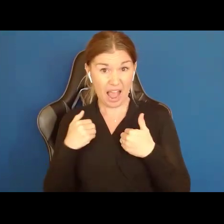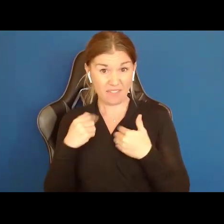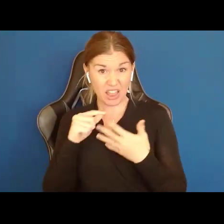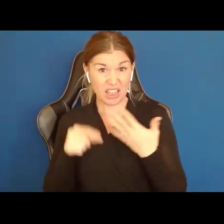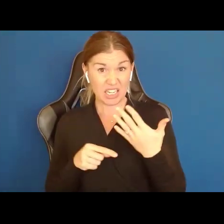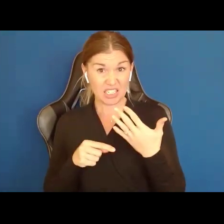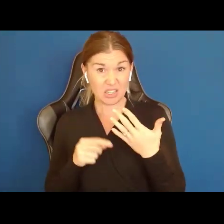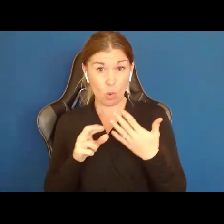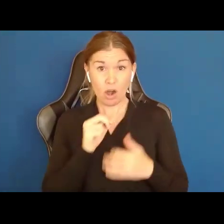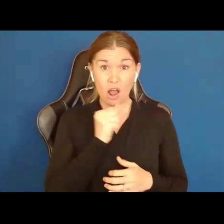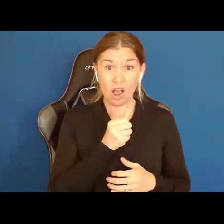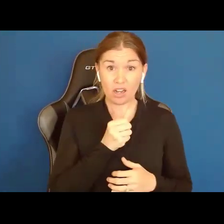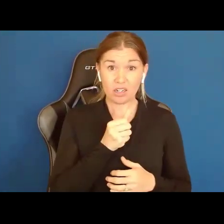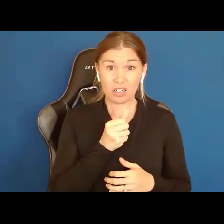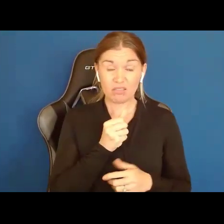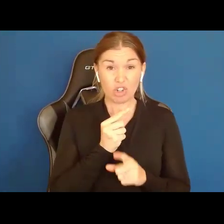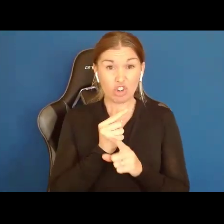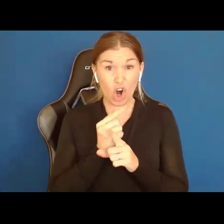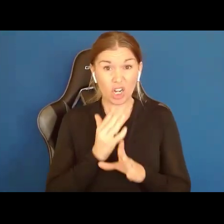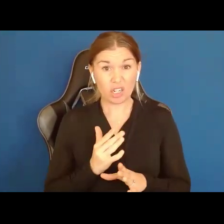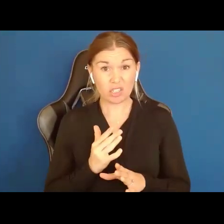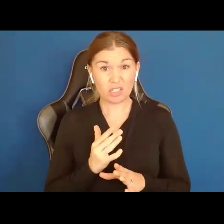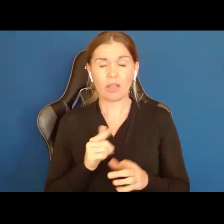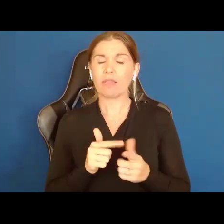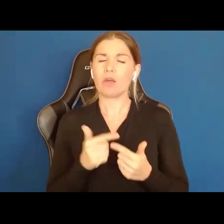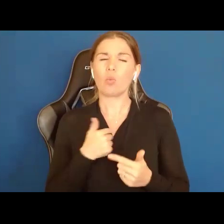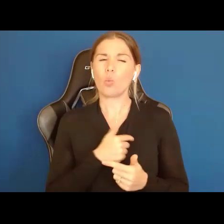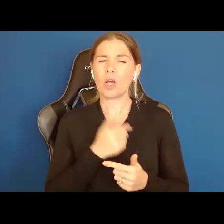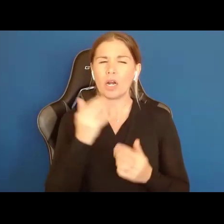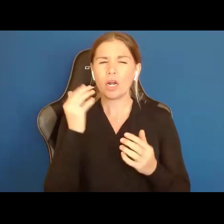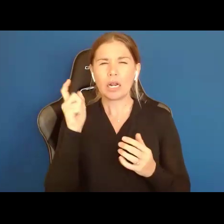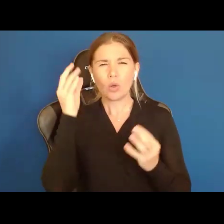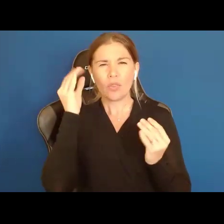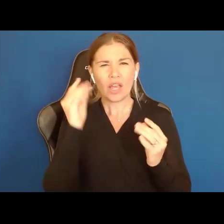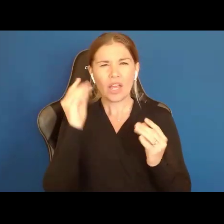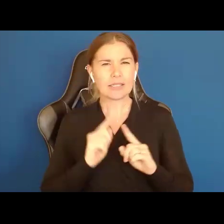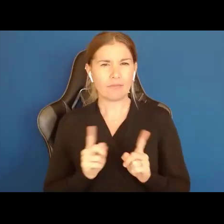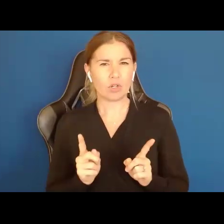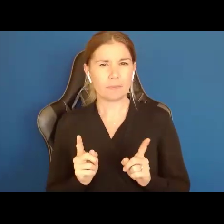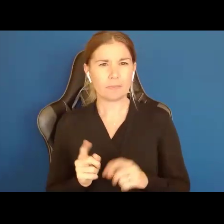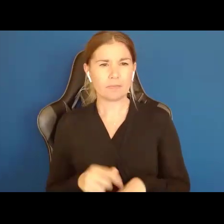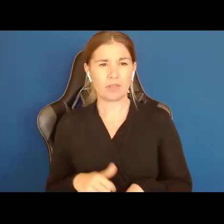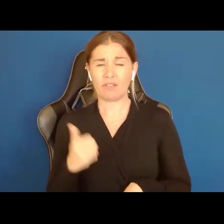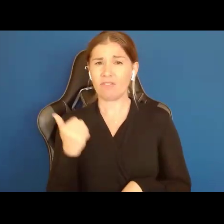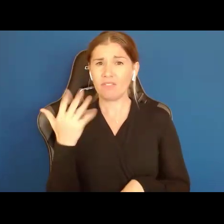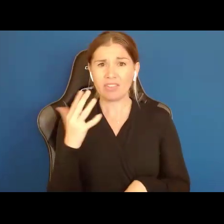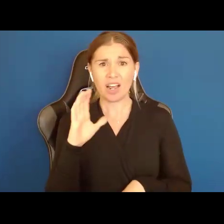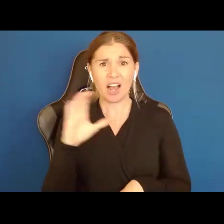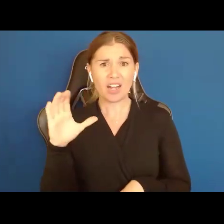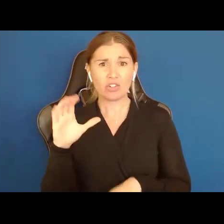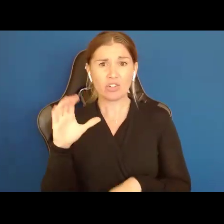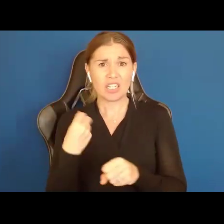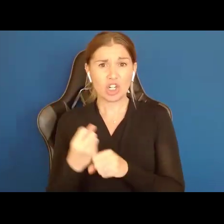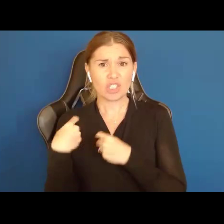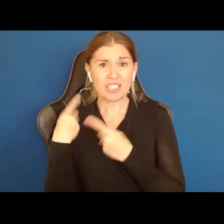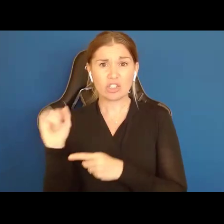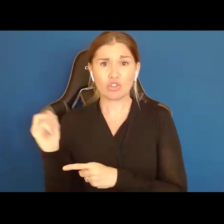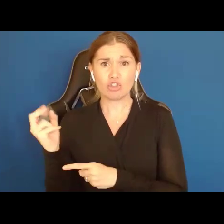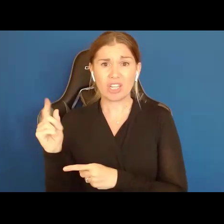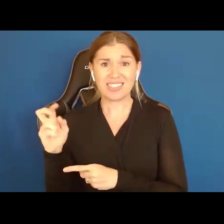a guardian, doesn't it mean we have to think about it first. That 1,500 years since Justinian, of reflexively assuming that